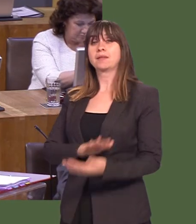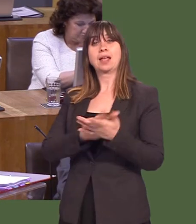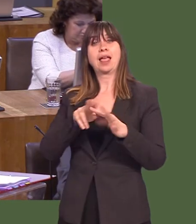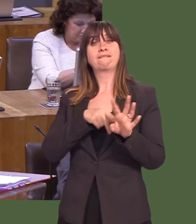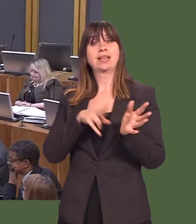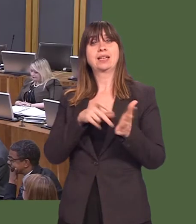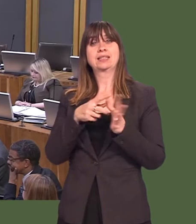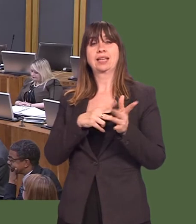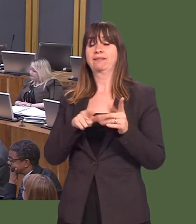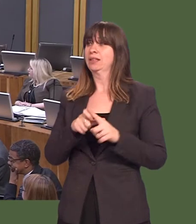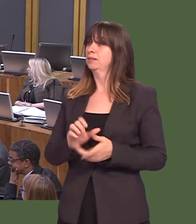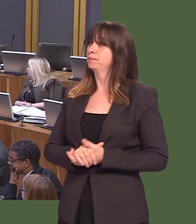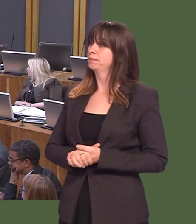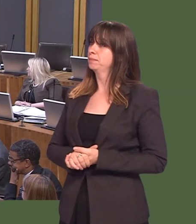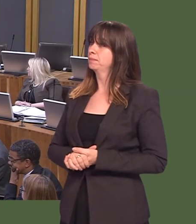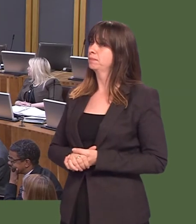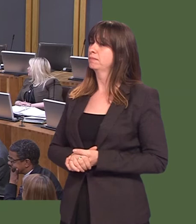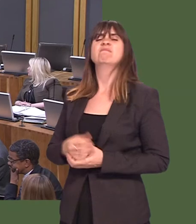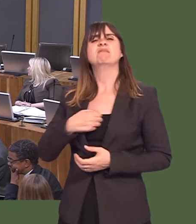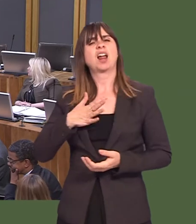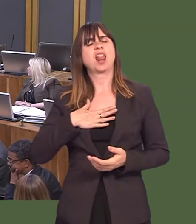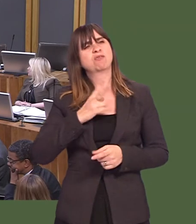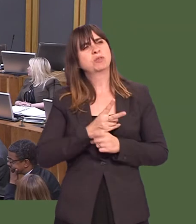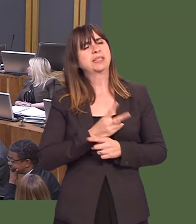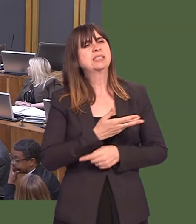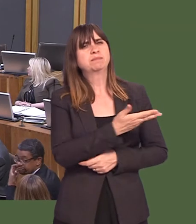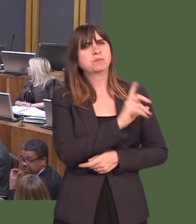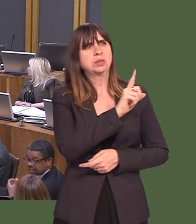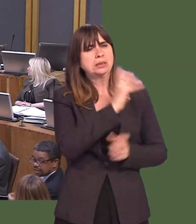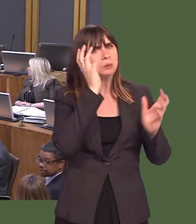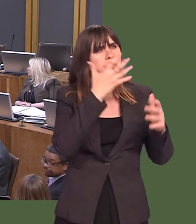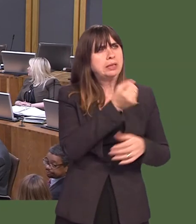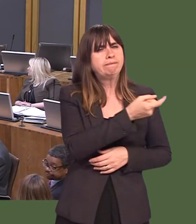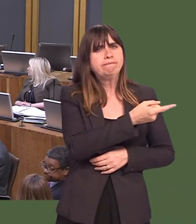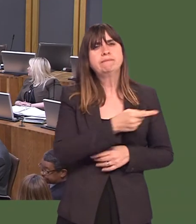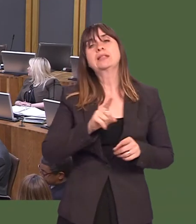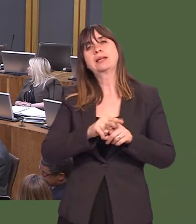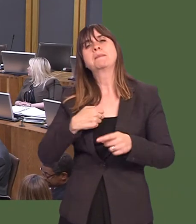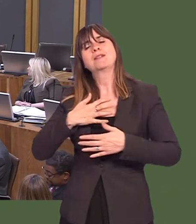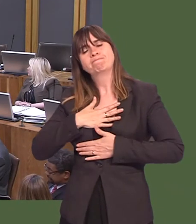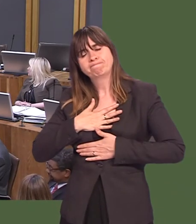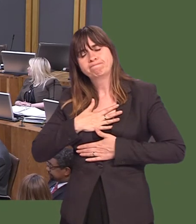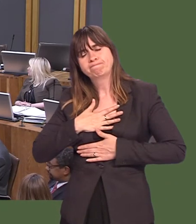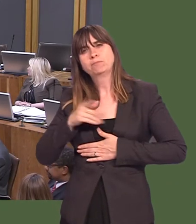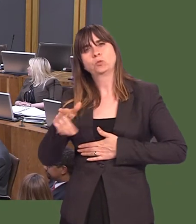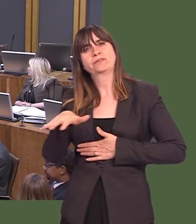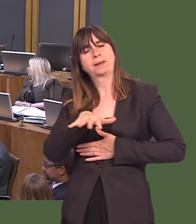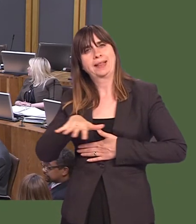Hefin David: Iíd like to echo Steffan Lewisís concerns, and also offer my condolences to